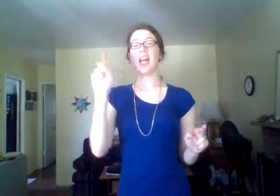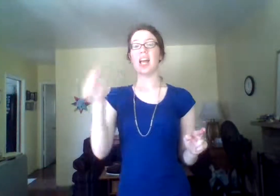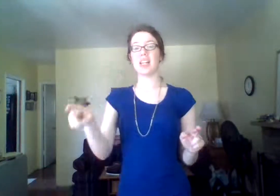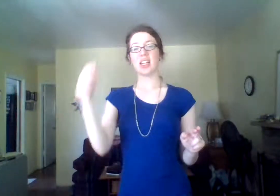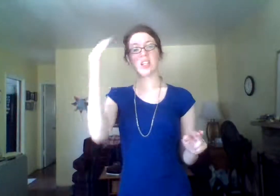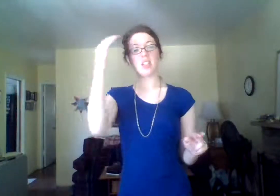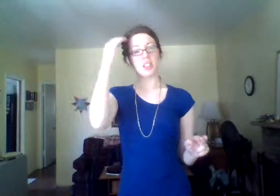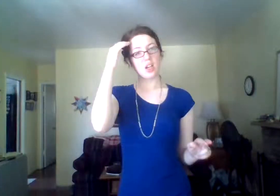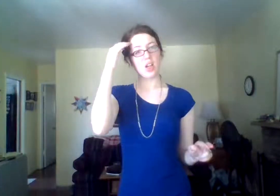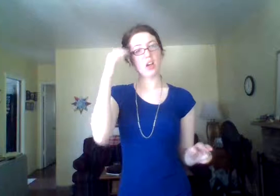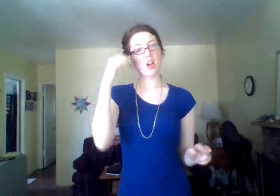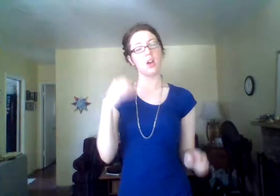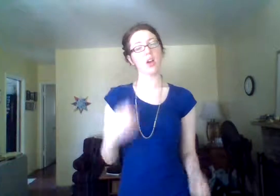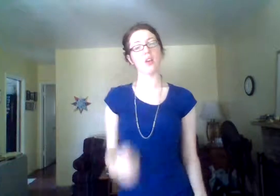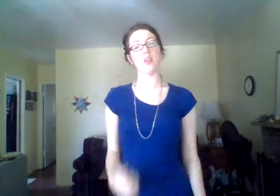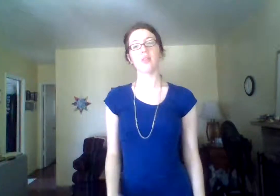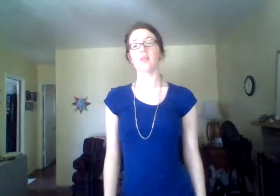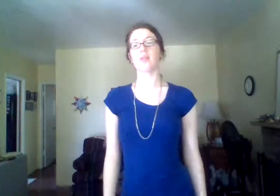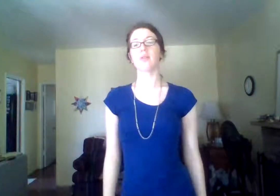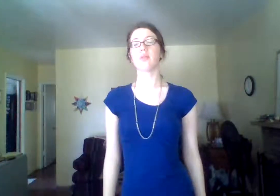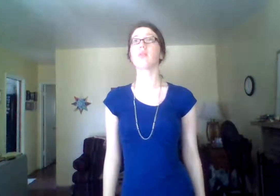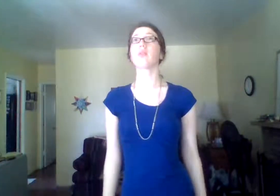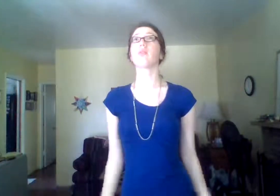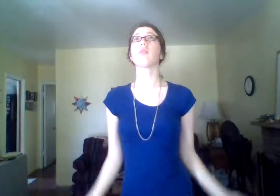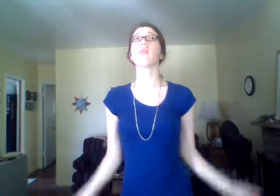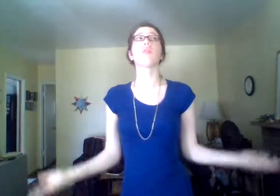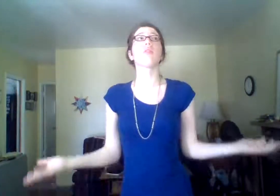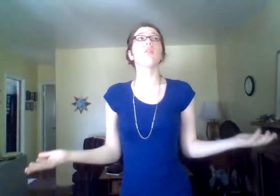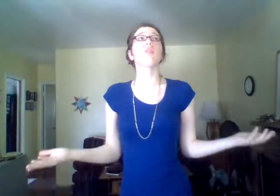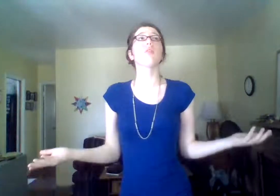KNOW. chorus...